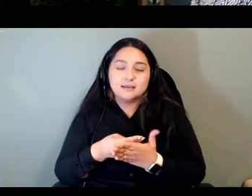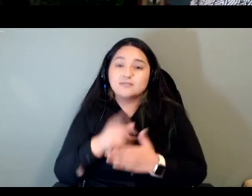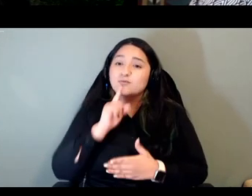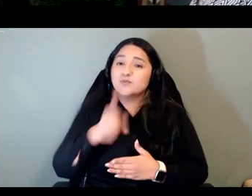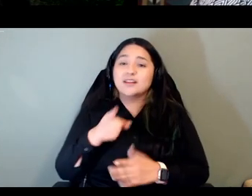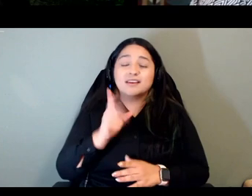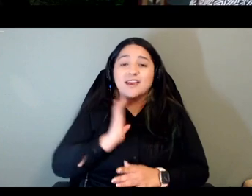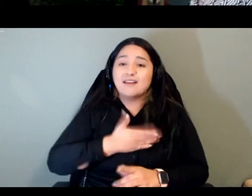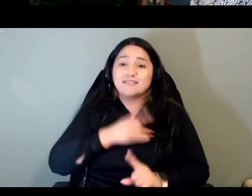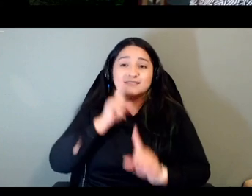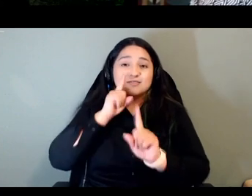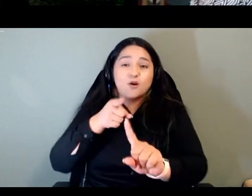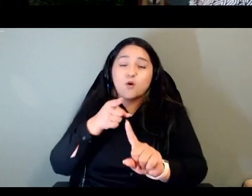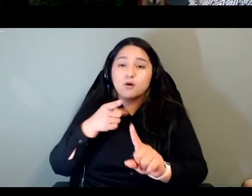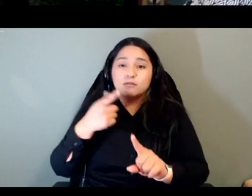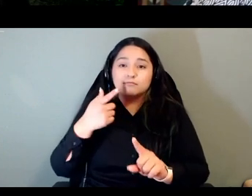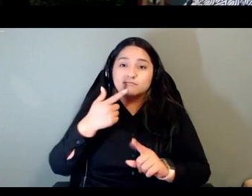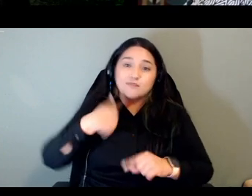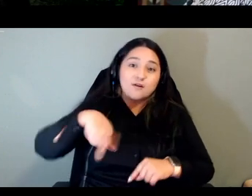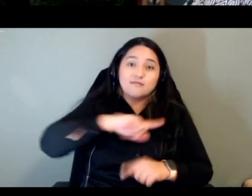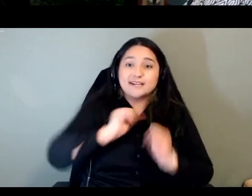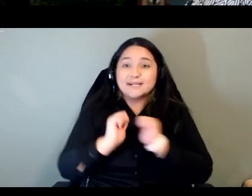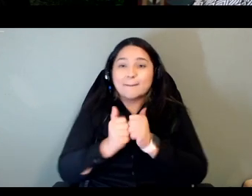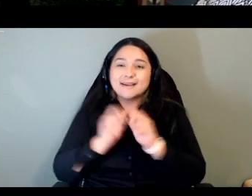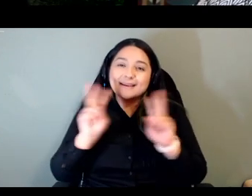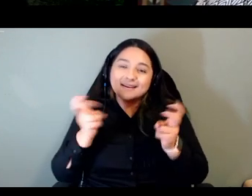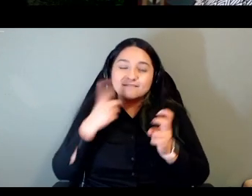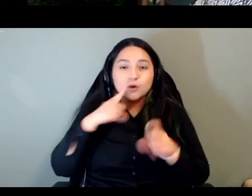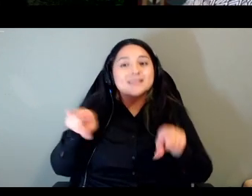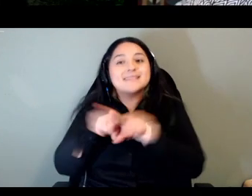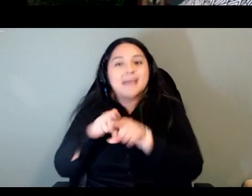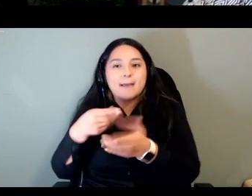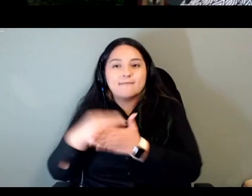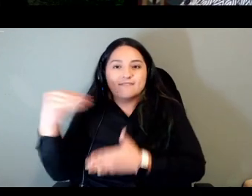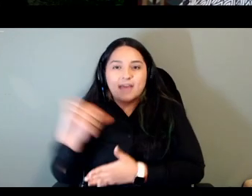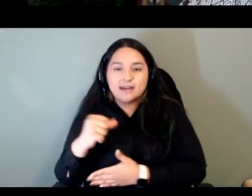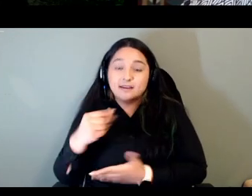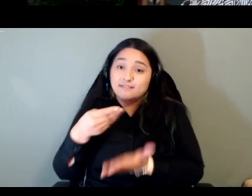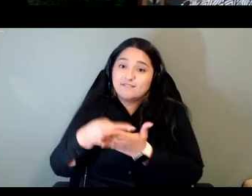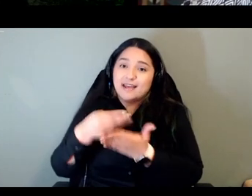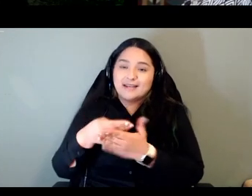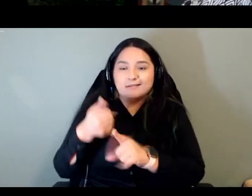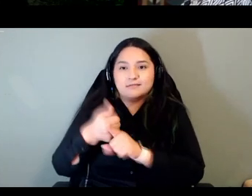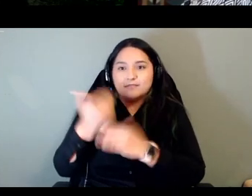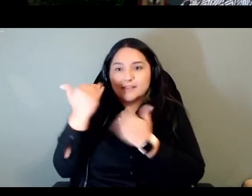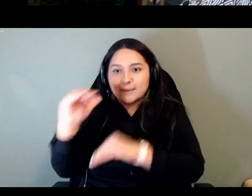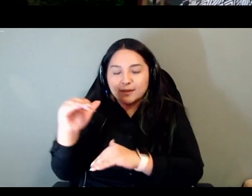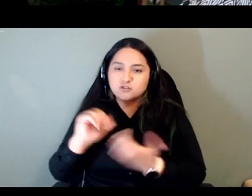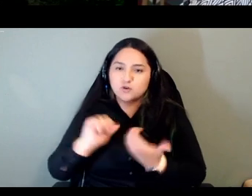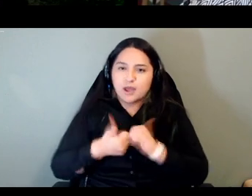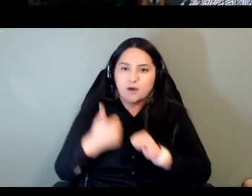the same funding is very limited so what ways can we work together to inform our languages